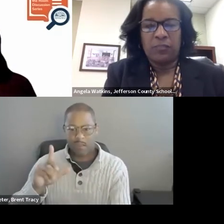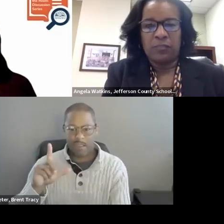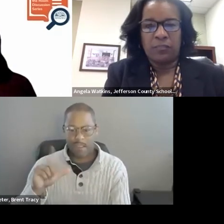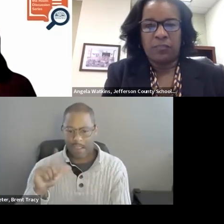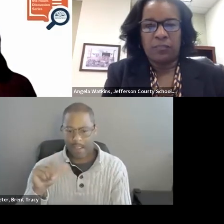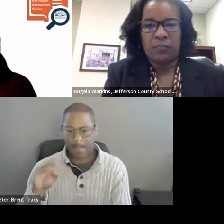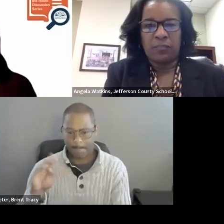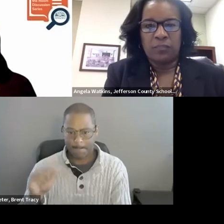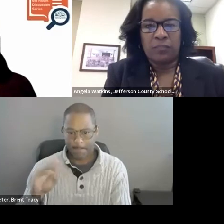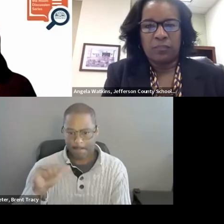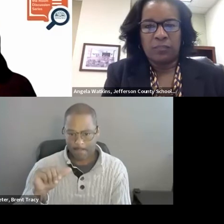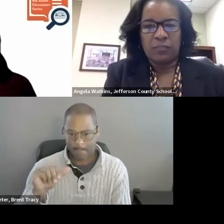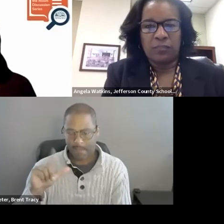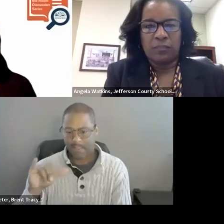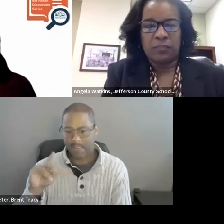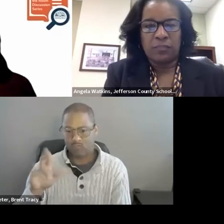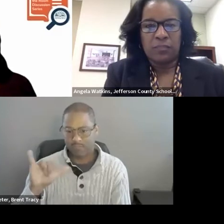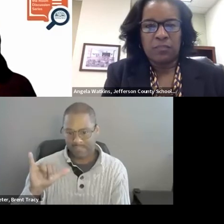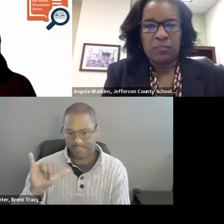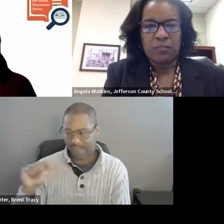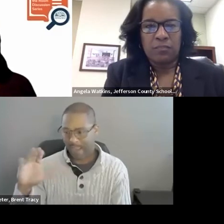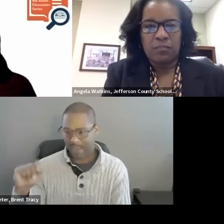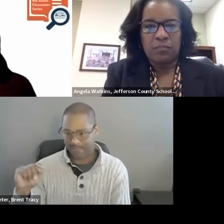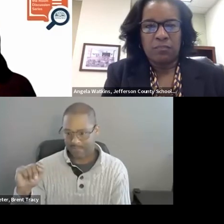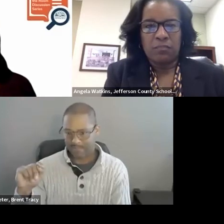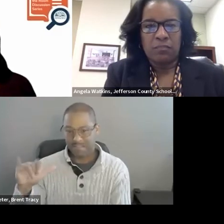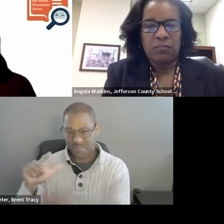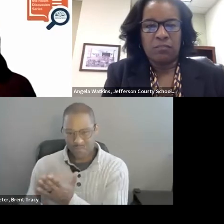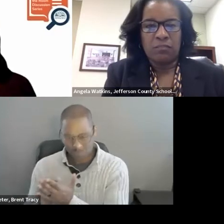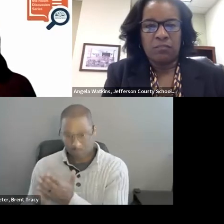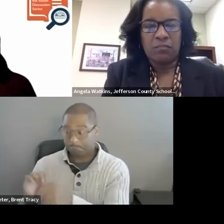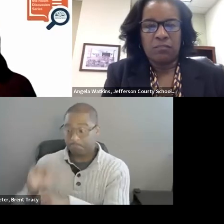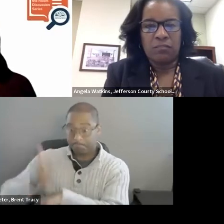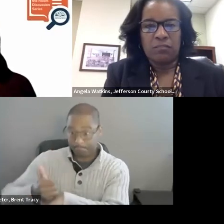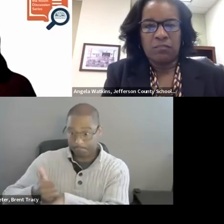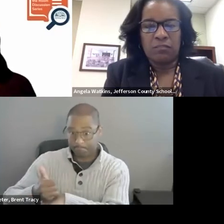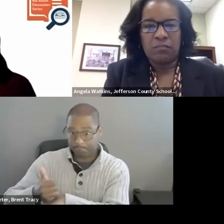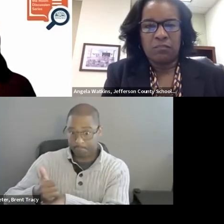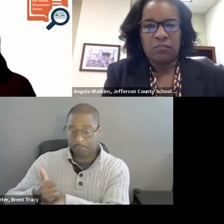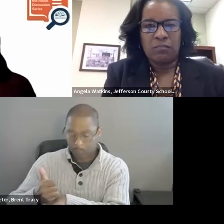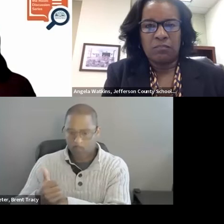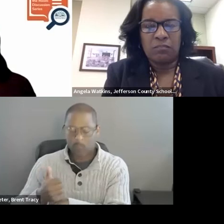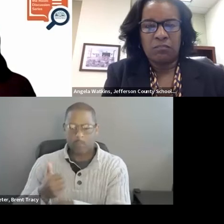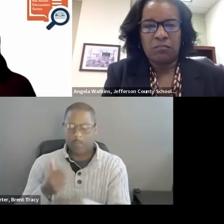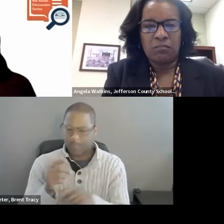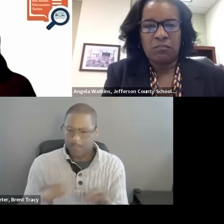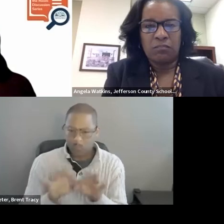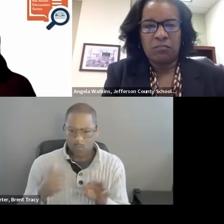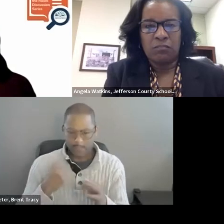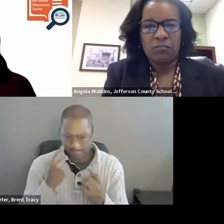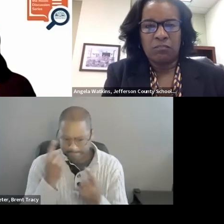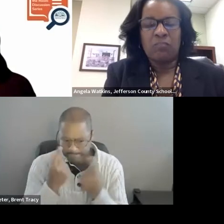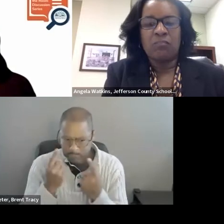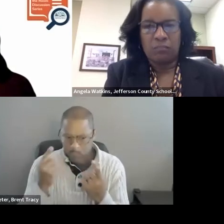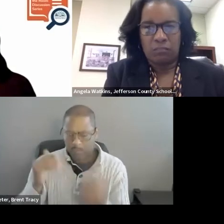To implement this act, we had to make sure that we looked at the philosophy of coaching